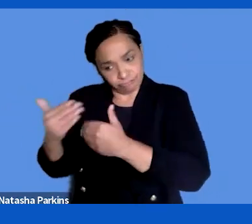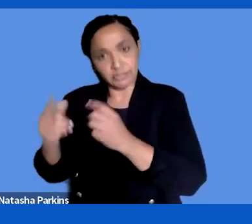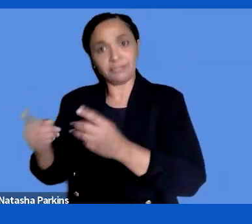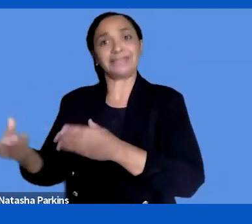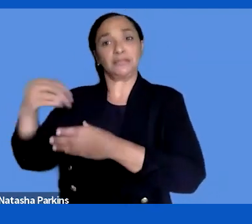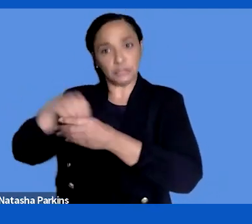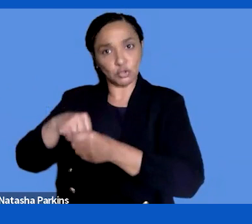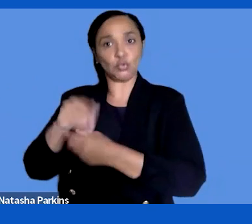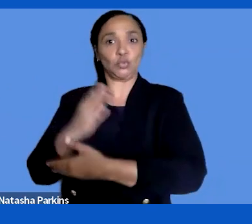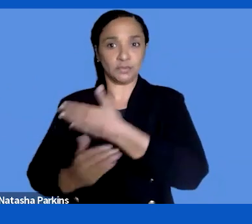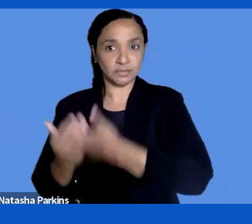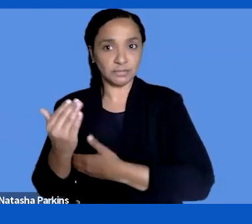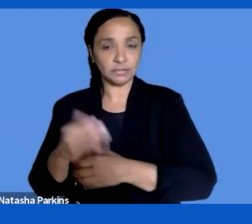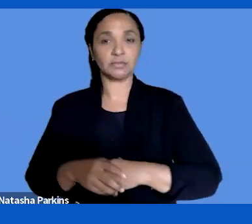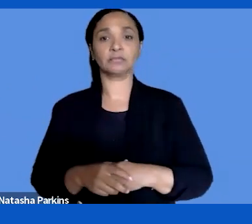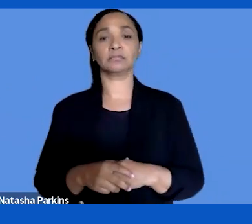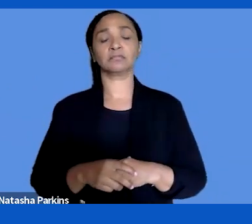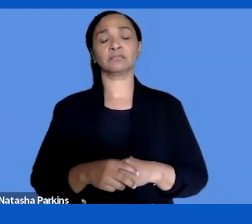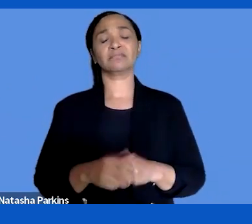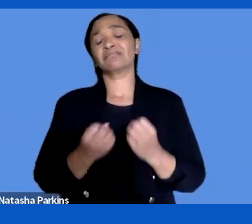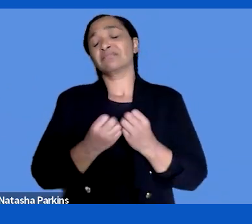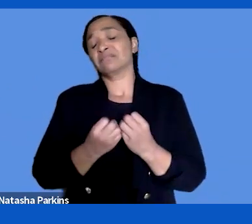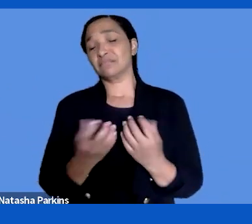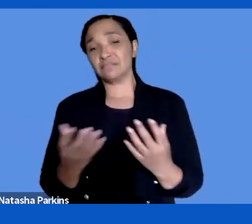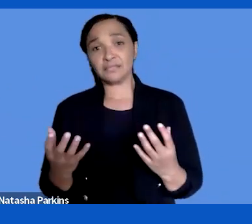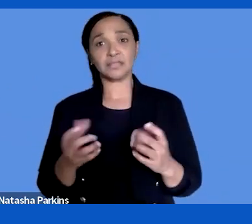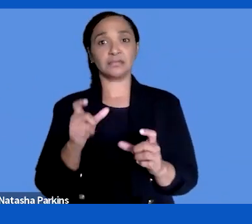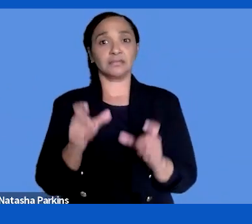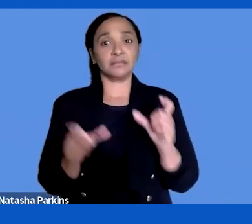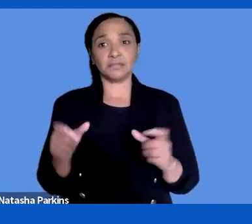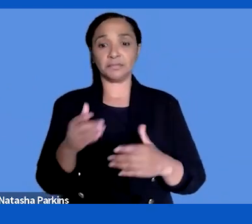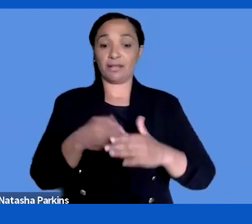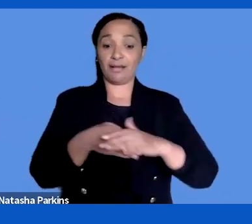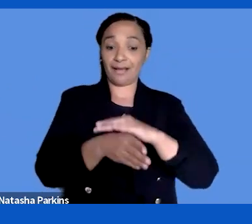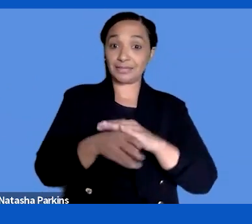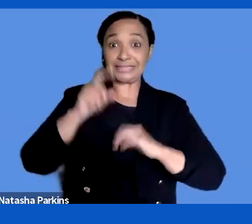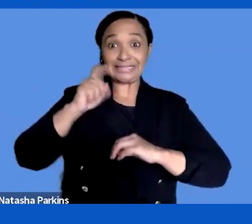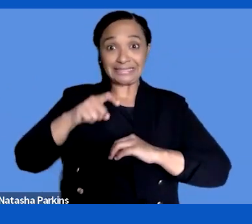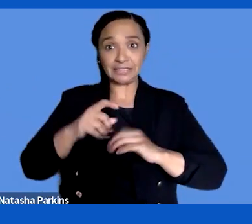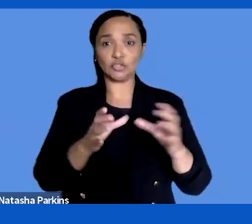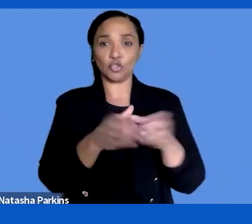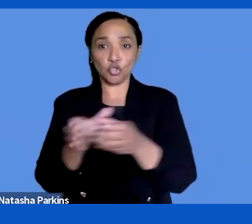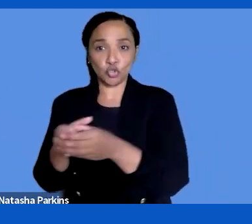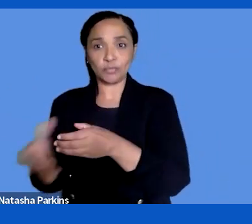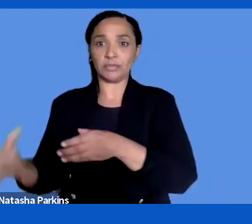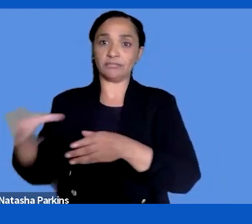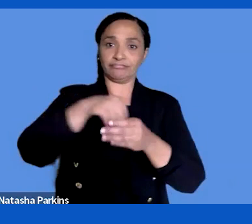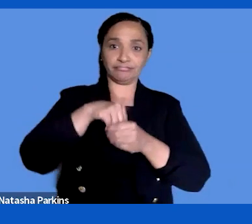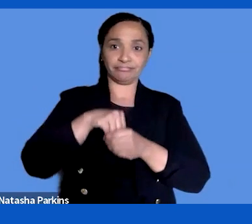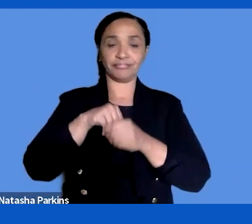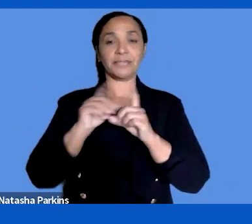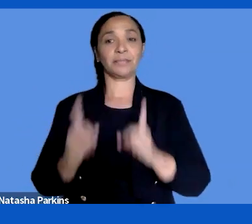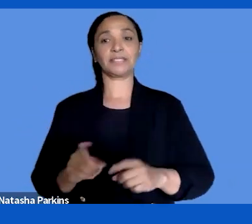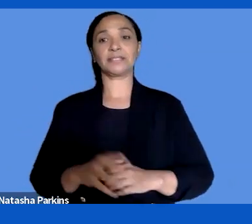many users with accessibility needs overall. >> SUSANNA LAURIN: Okay. Thank you. Sara